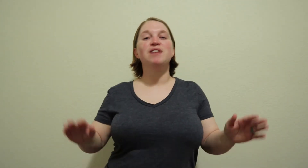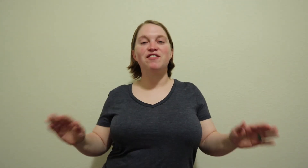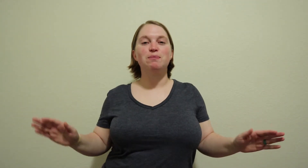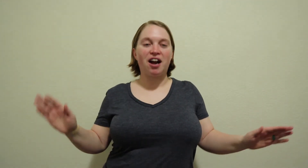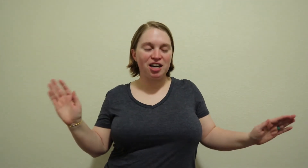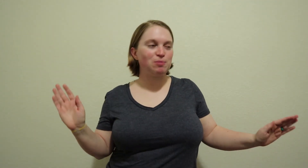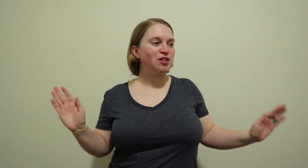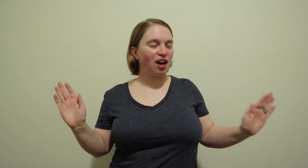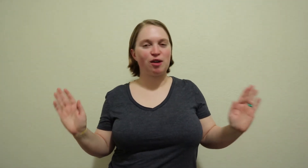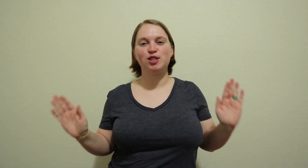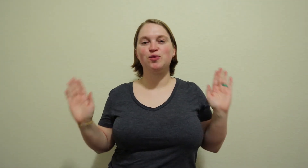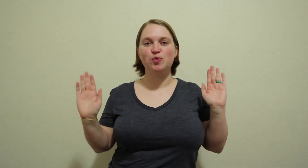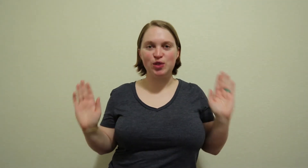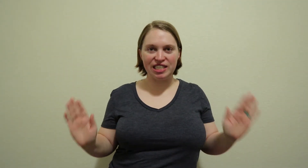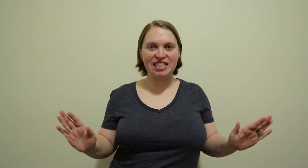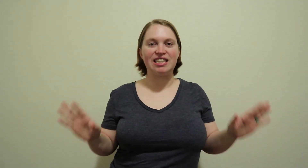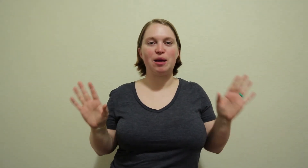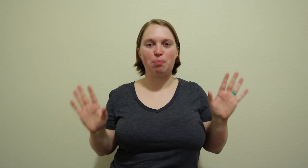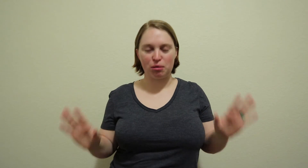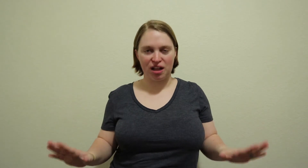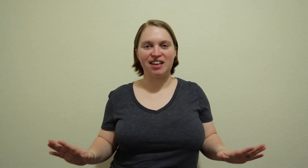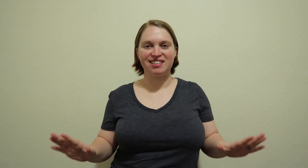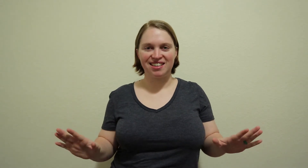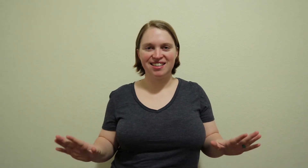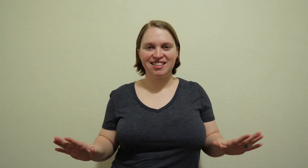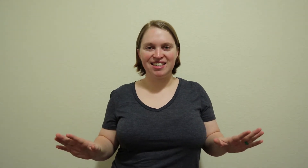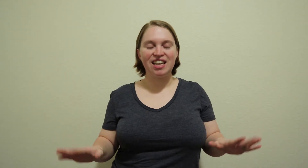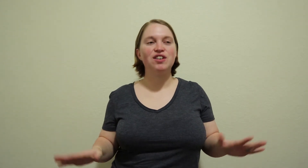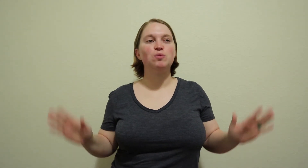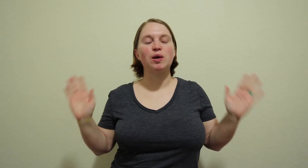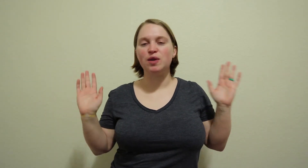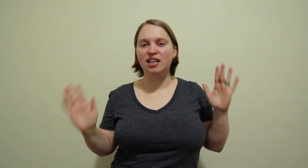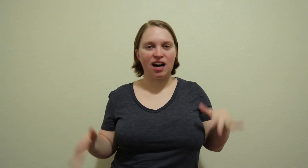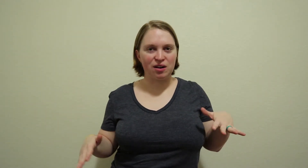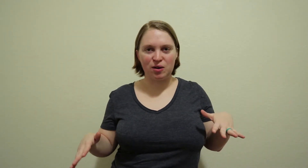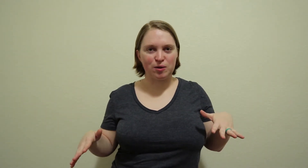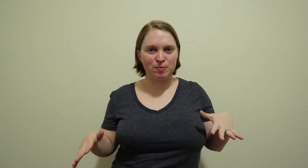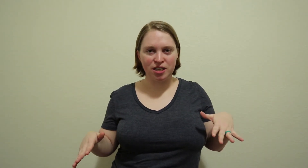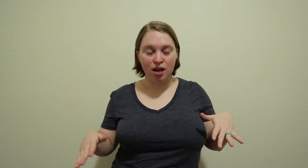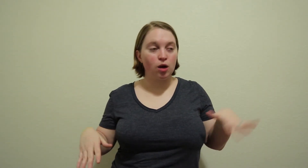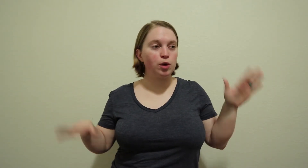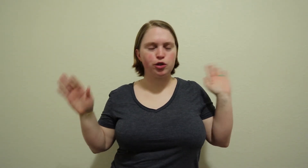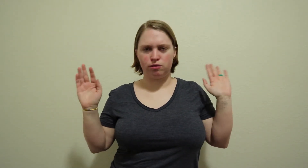Even my husband thought I was really polite, even when we got home which